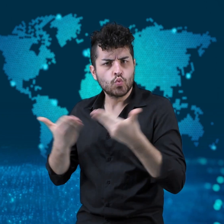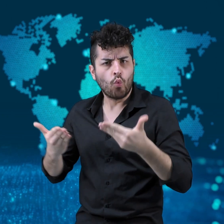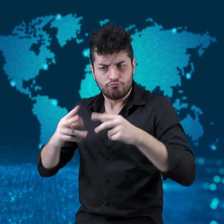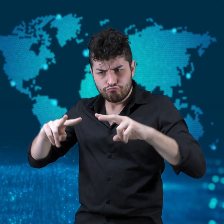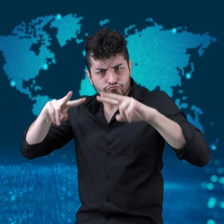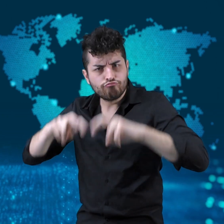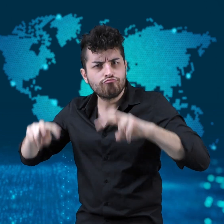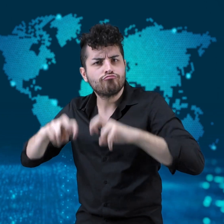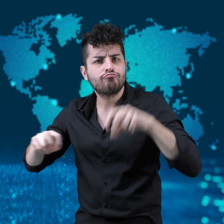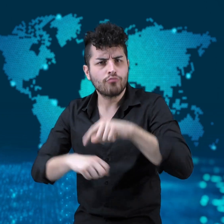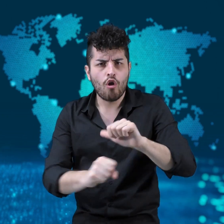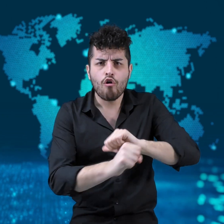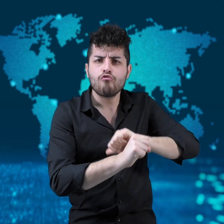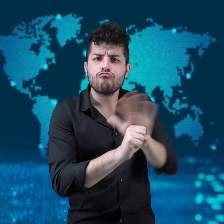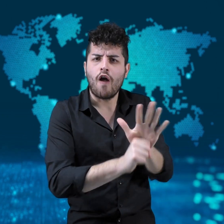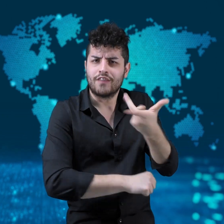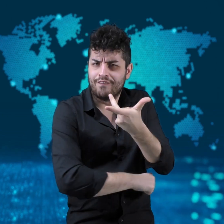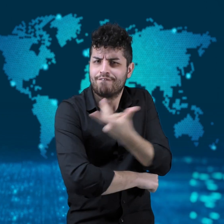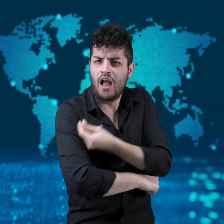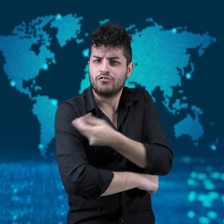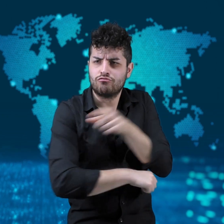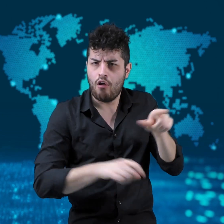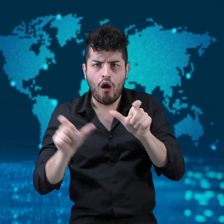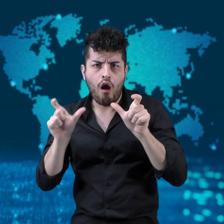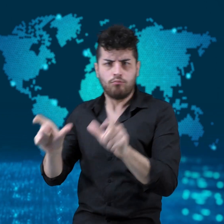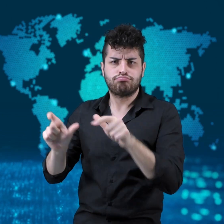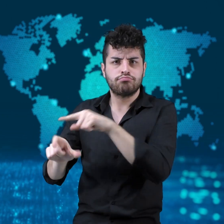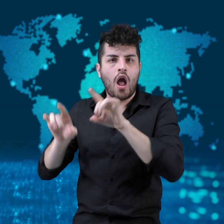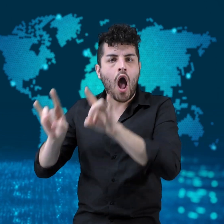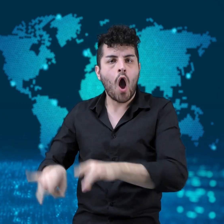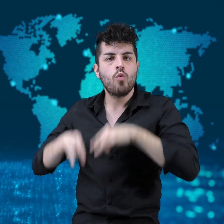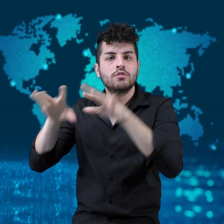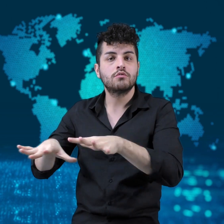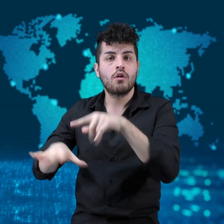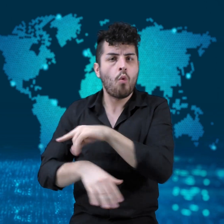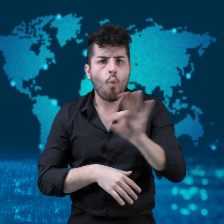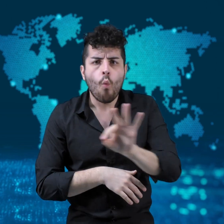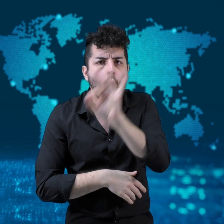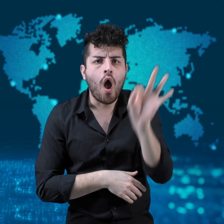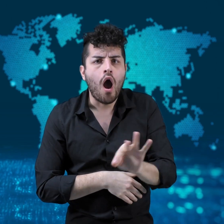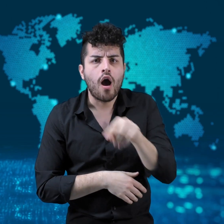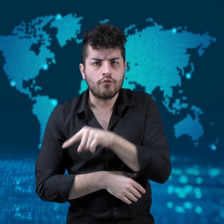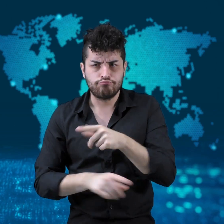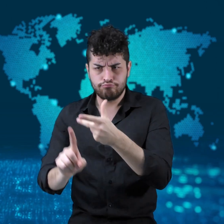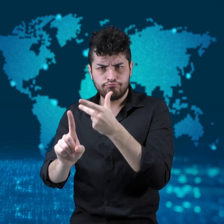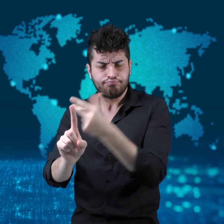A COVID-19 vaccine trial in Australia stopped because